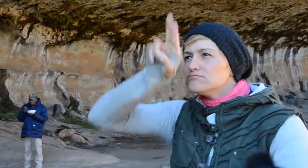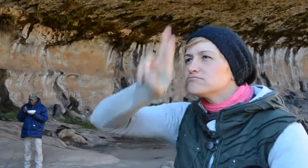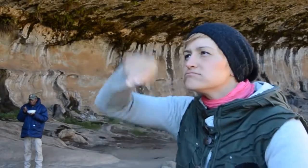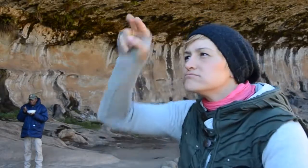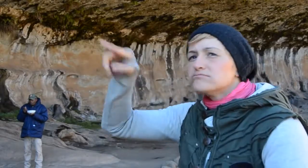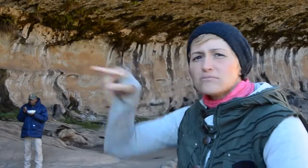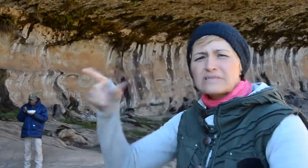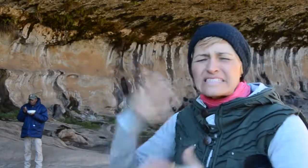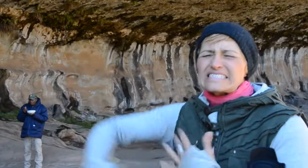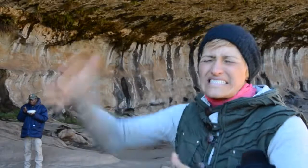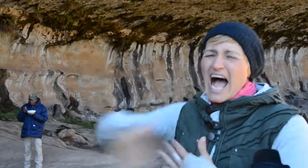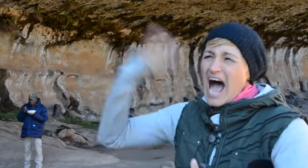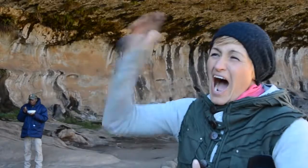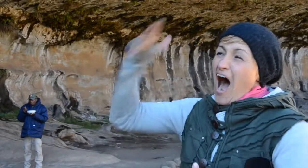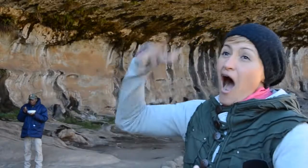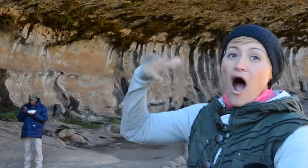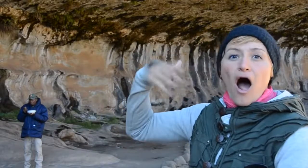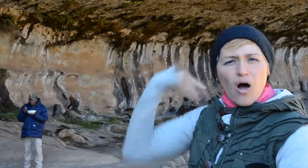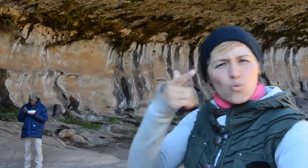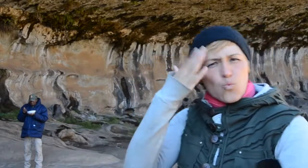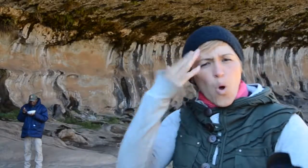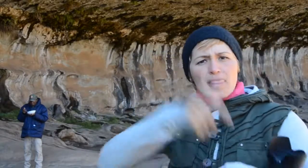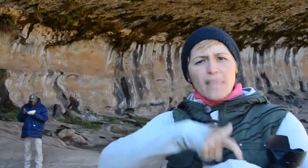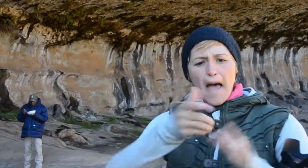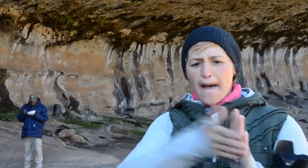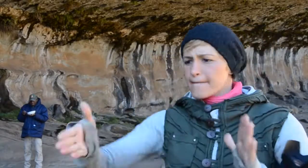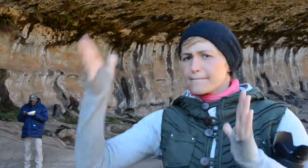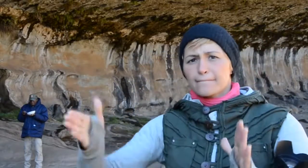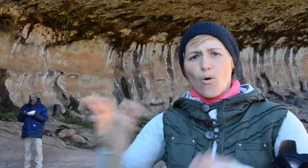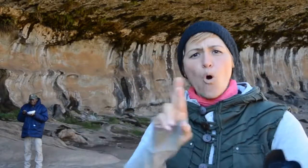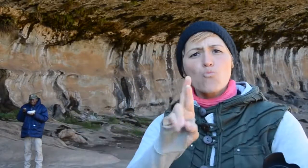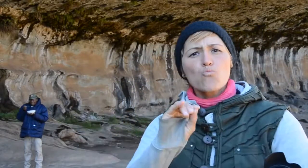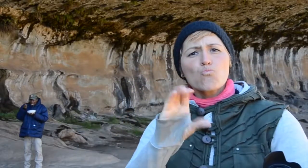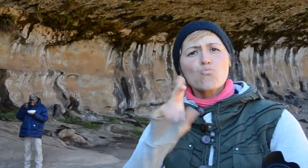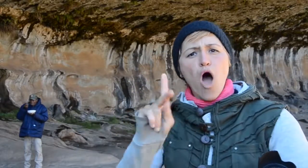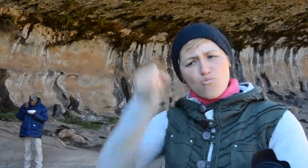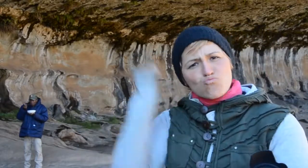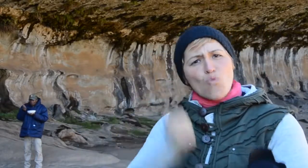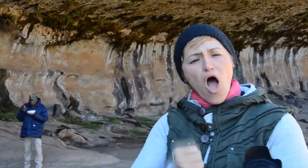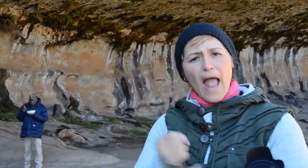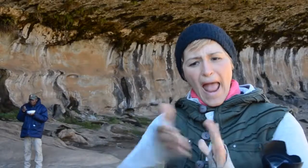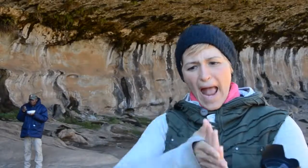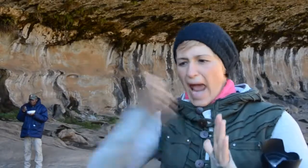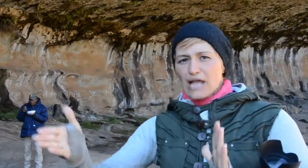Rock art. This started during the Stone Age period, one